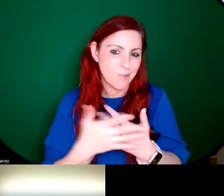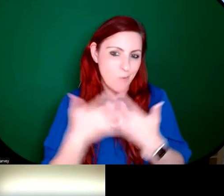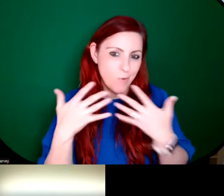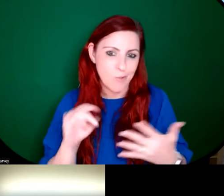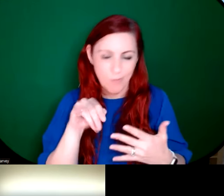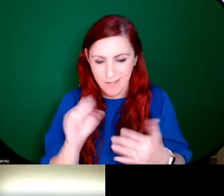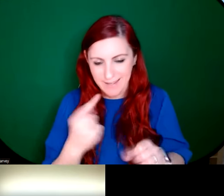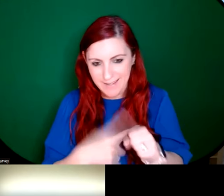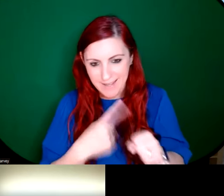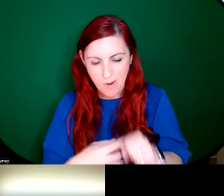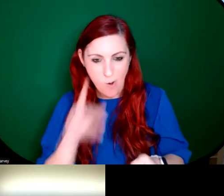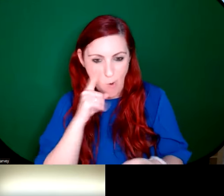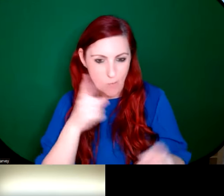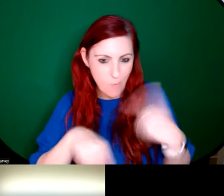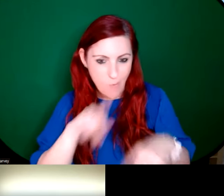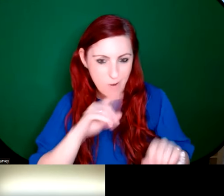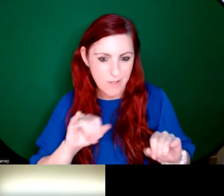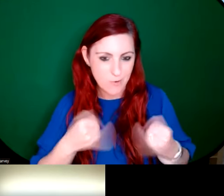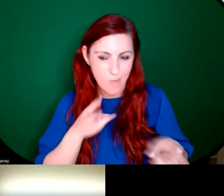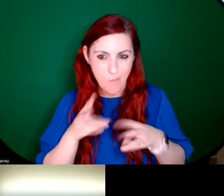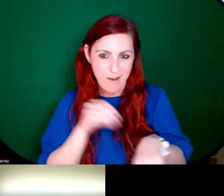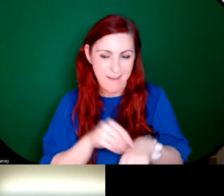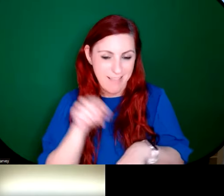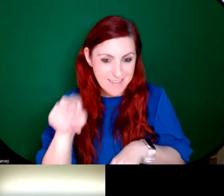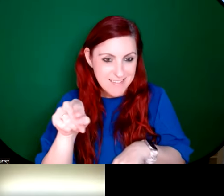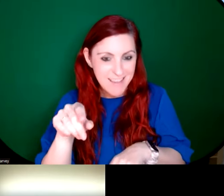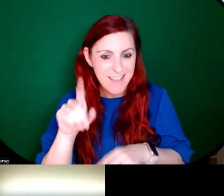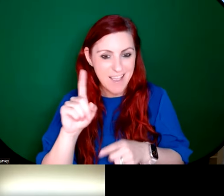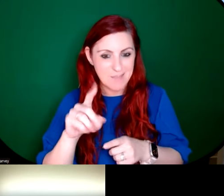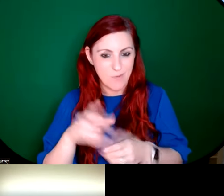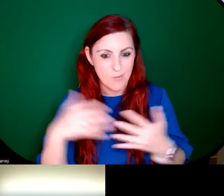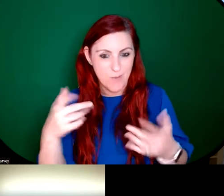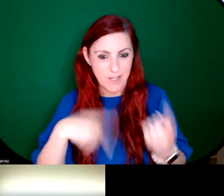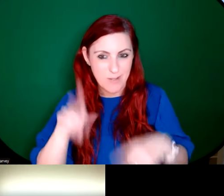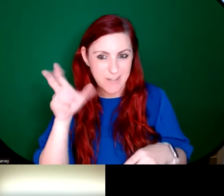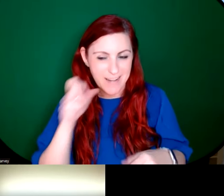again, I hope you enjoyed working on this as much as we enjoyed hearing about it. Marie Lynch: Absolutely. Thanks, Joanne.